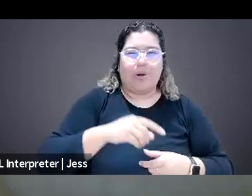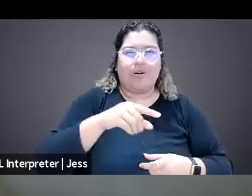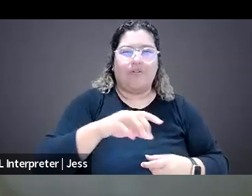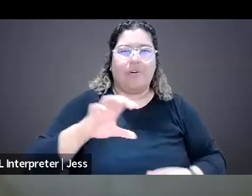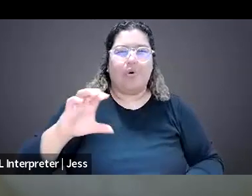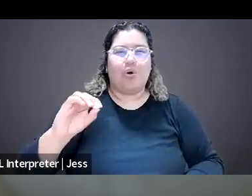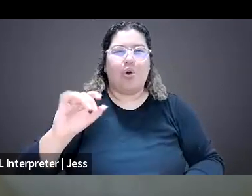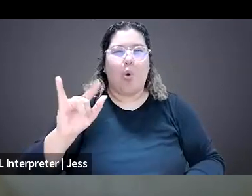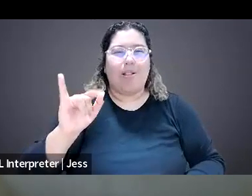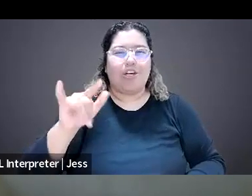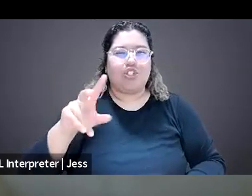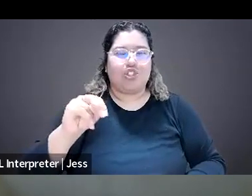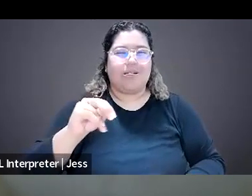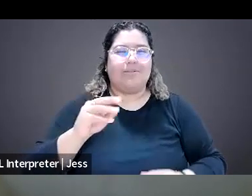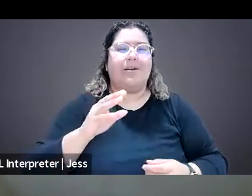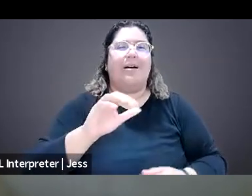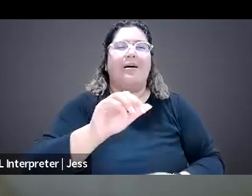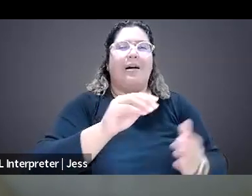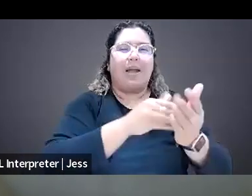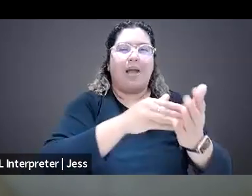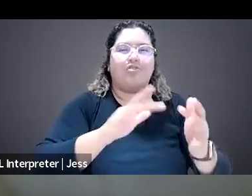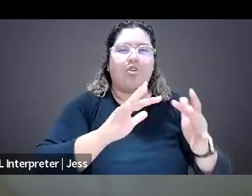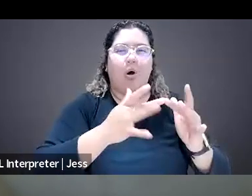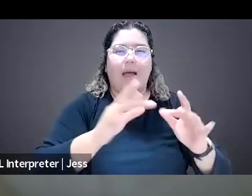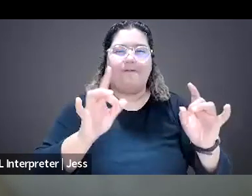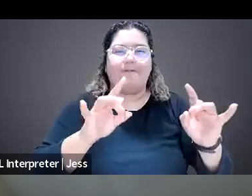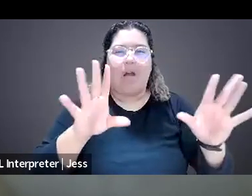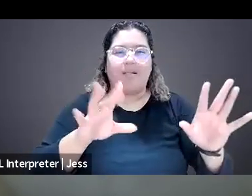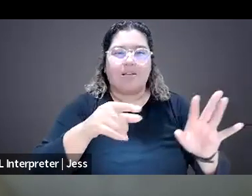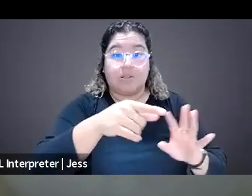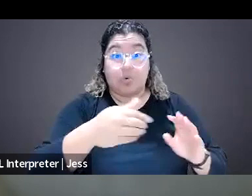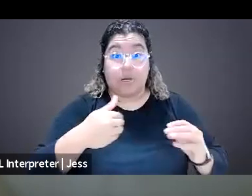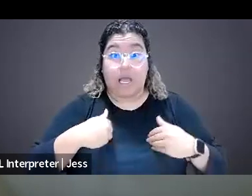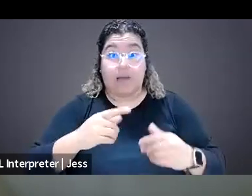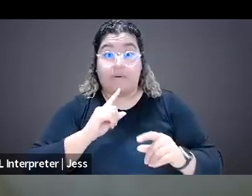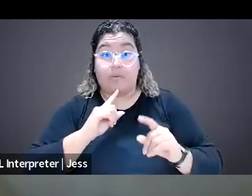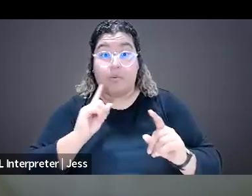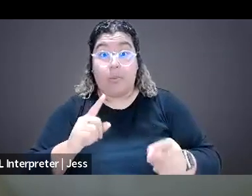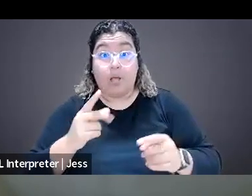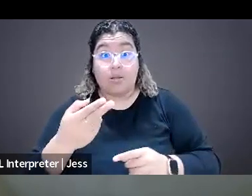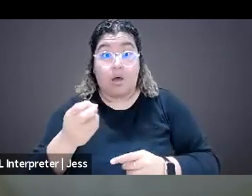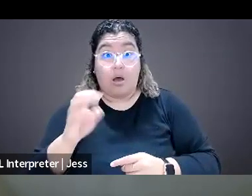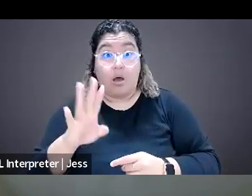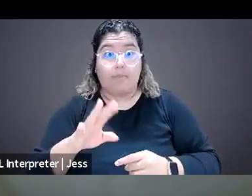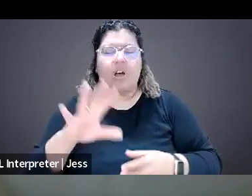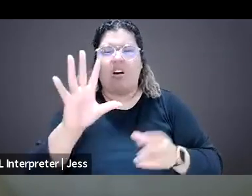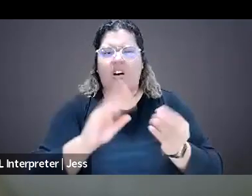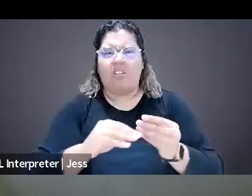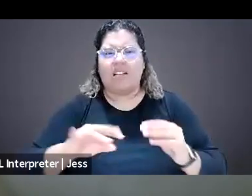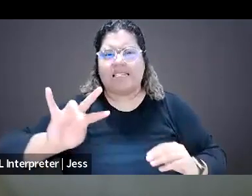which has an online violence response hub where the 70 plus organizations that are part of this coalition have banded